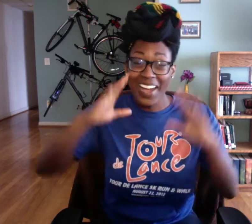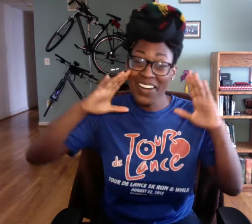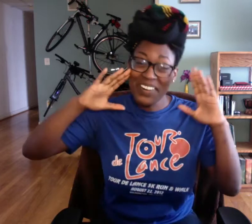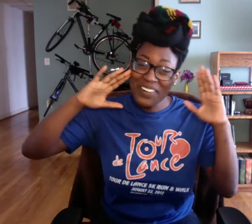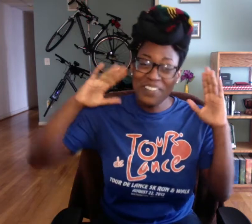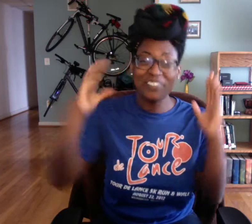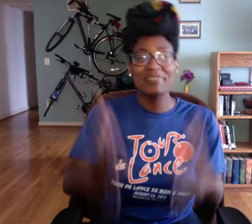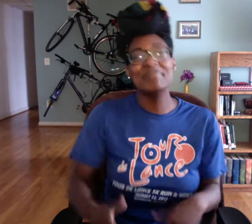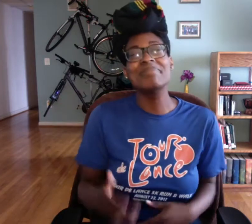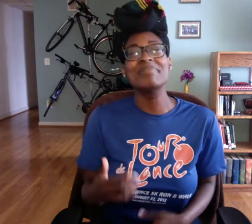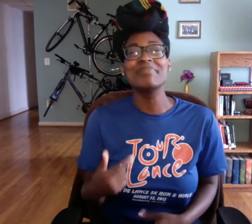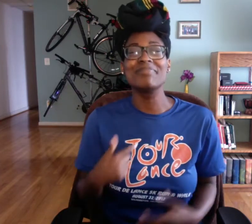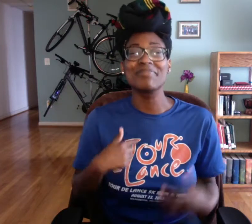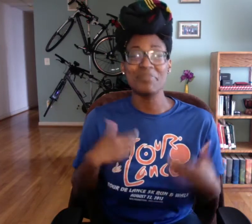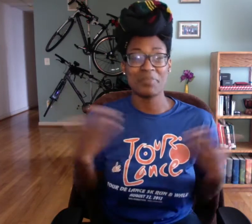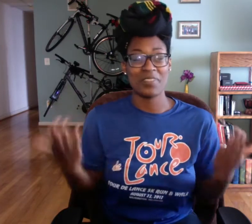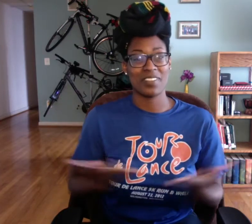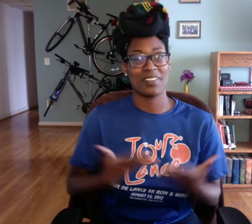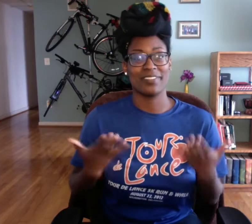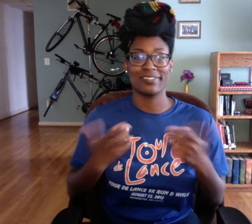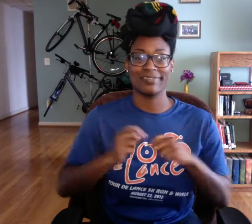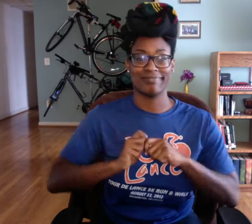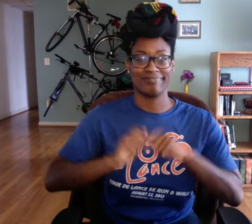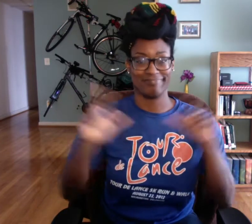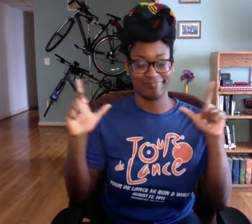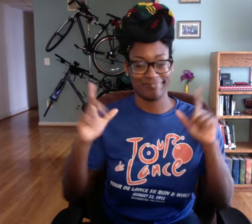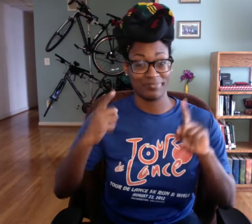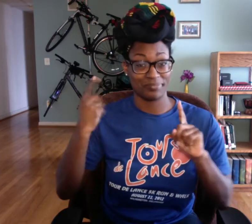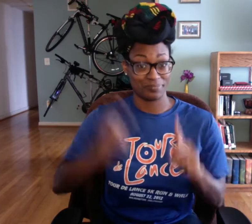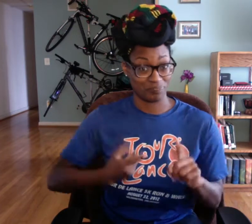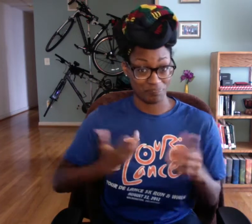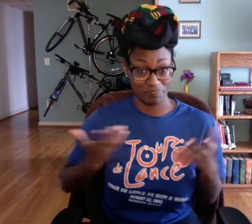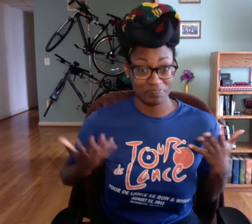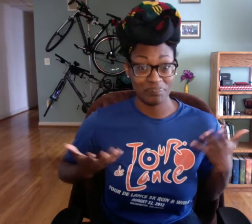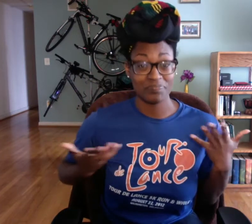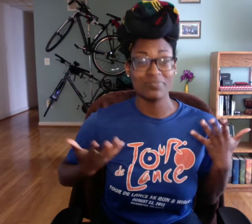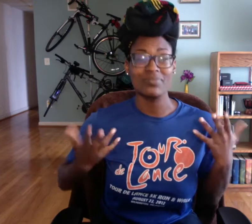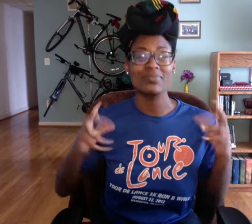Hello! I am vlogging, why?